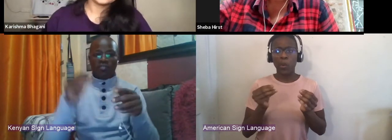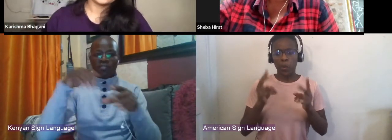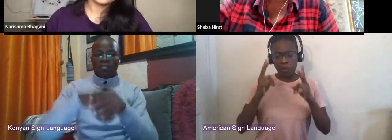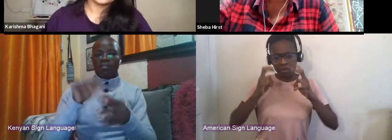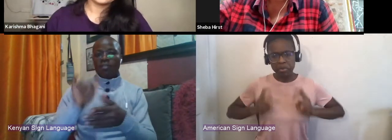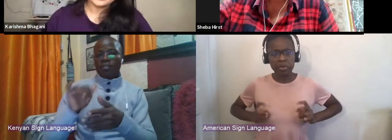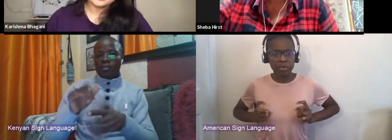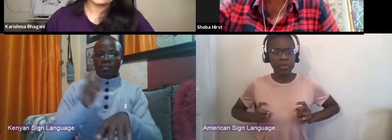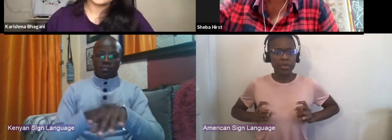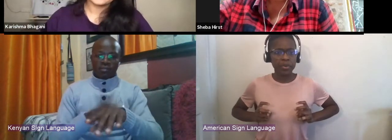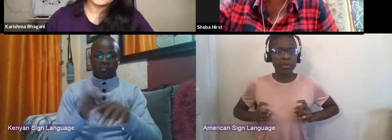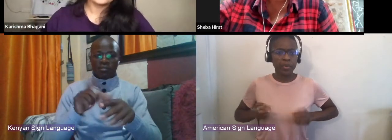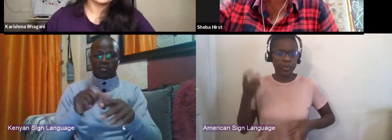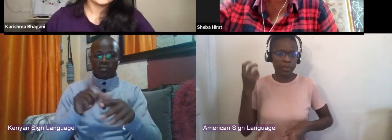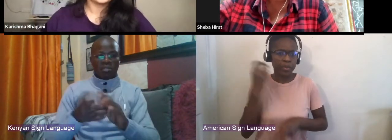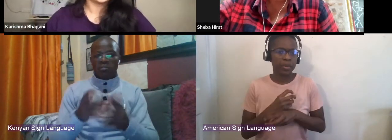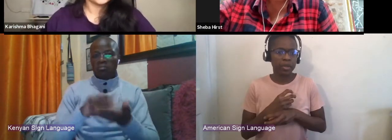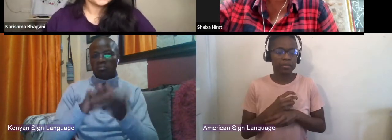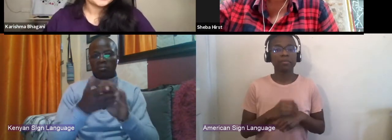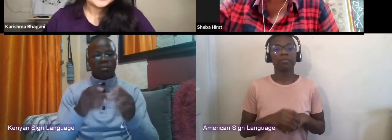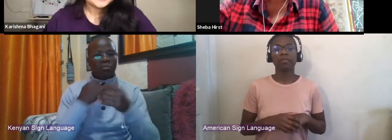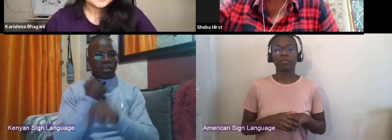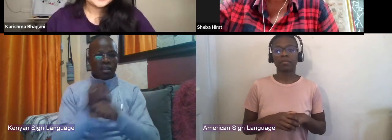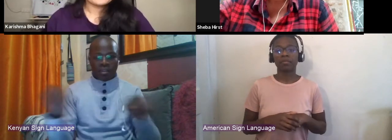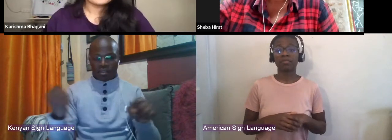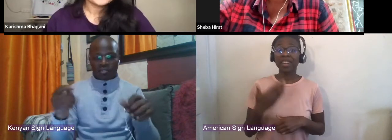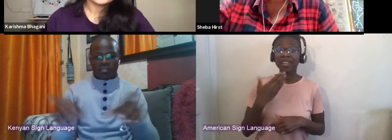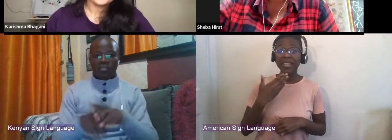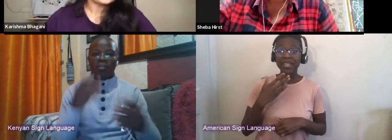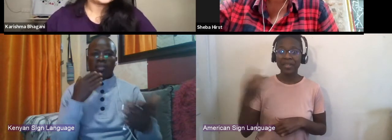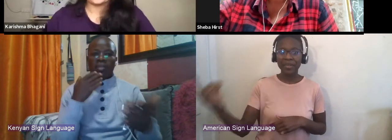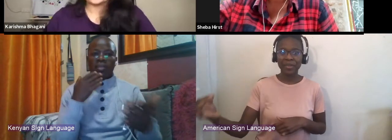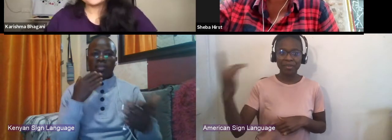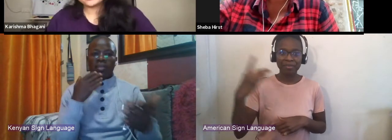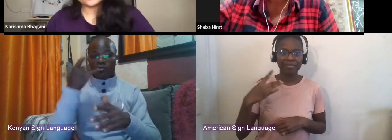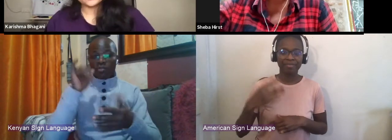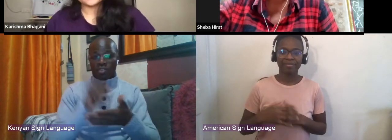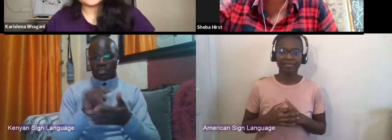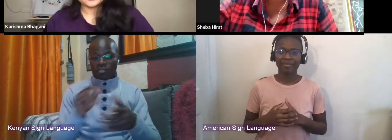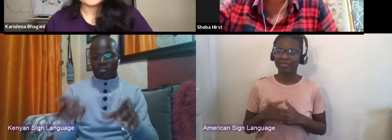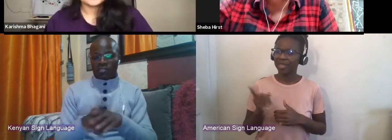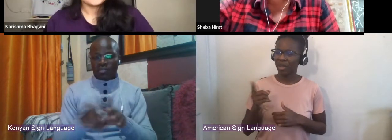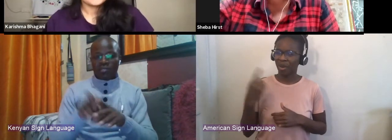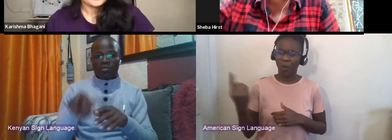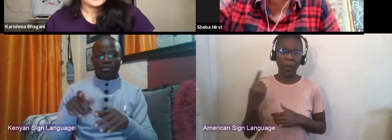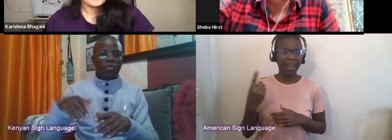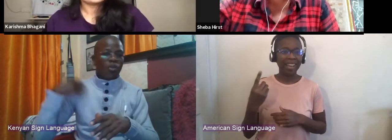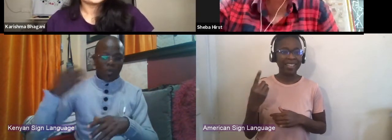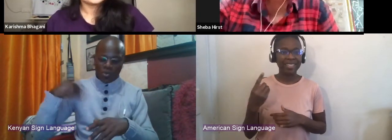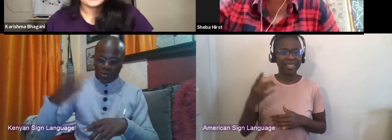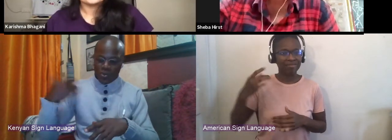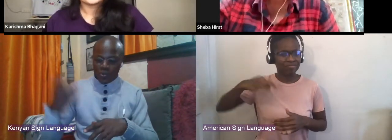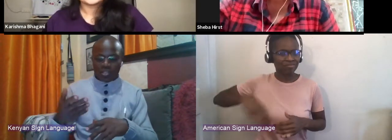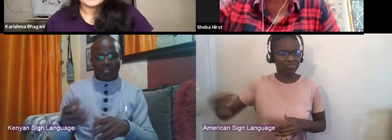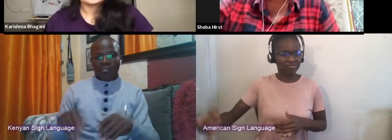So thank you for that. Thank you for that Jewel. You always dropped so many jewels for us. I have to say